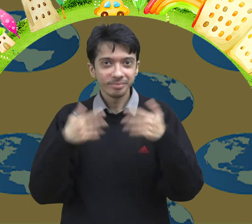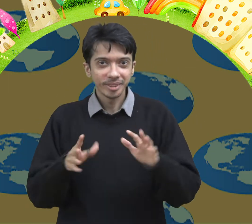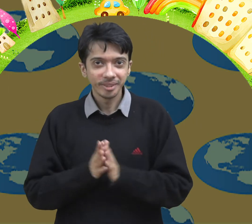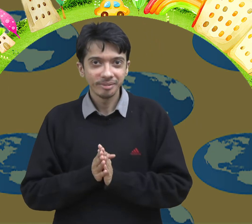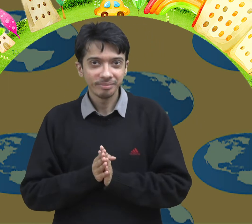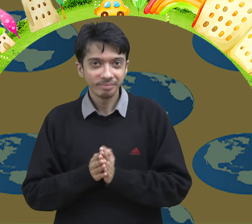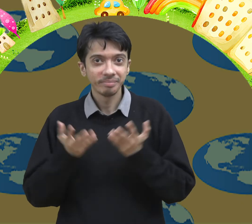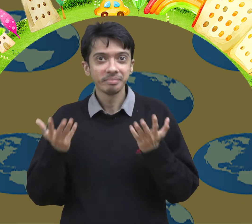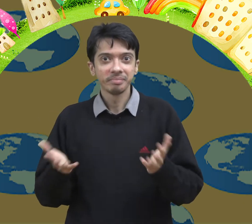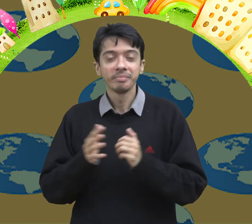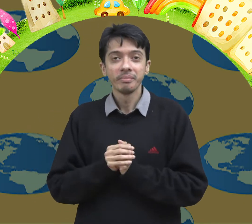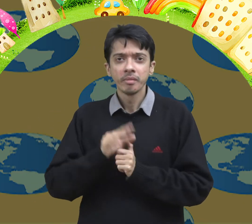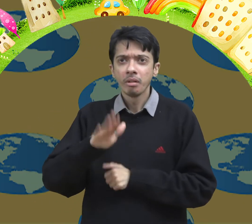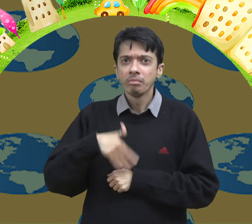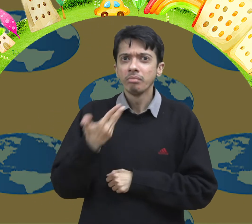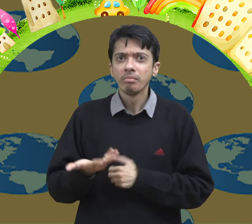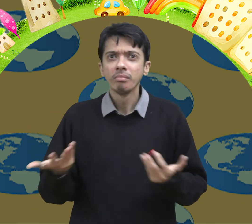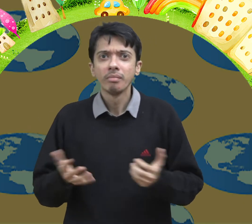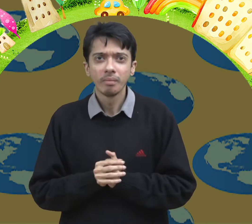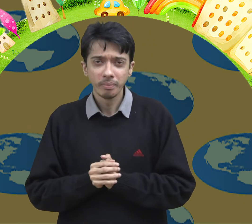Did you see that? These are called islands.